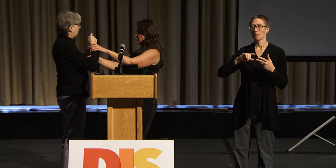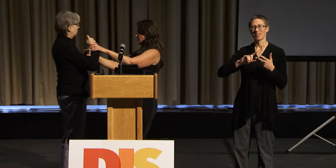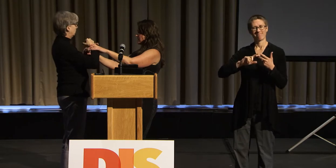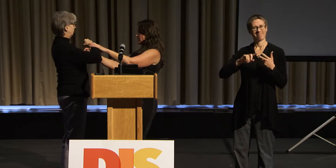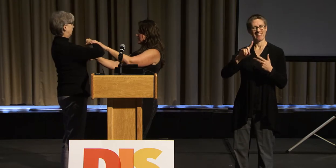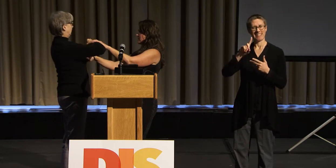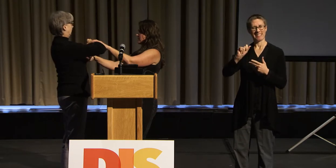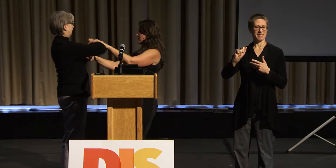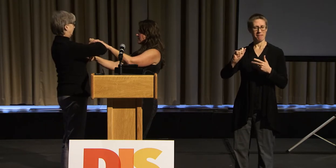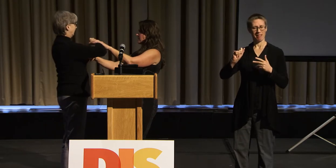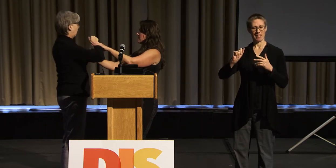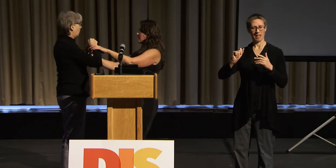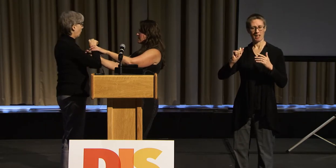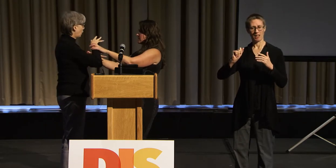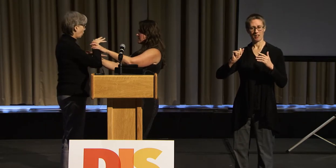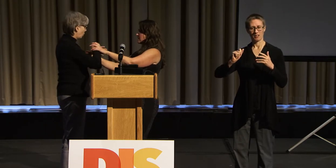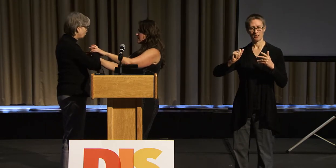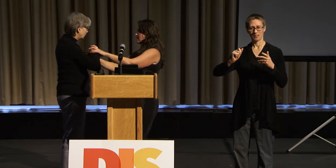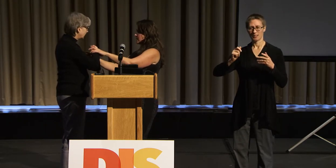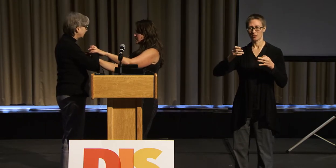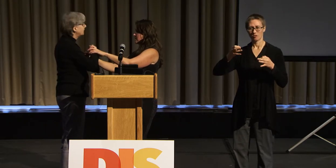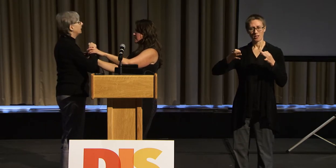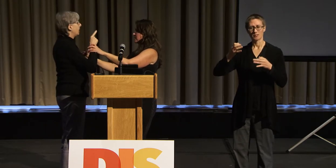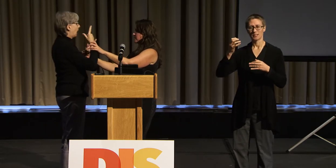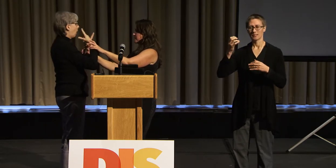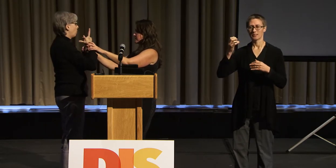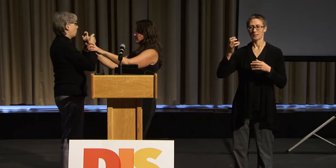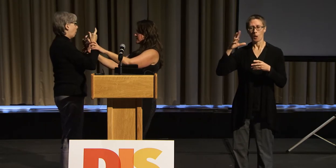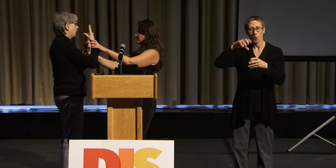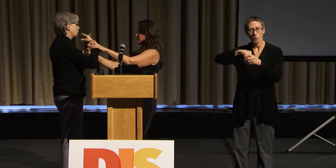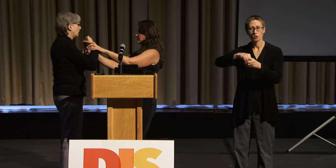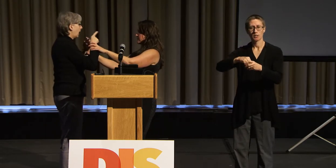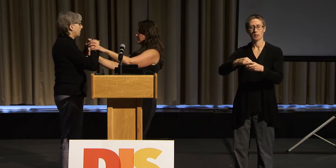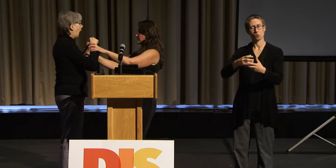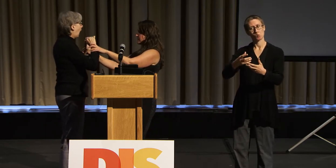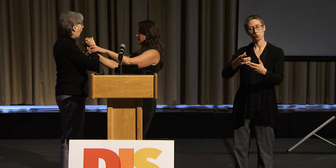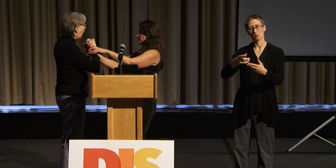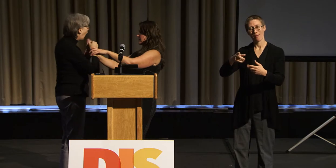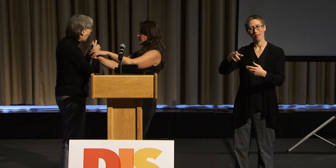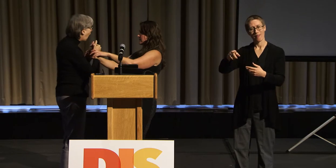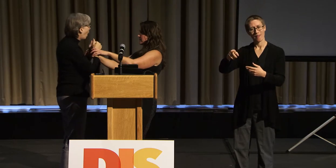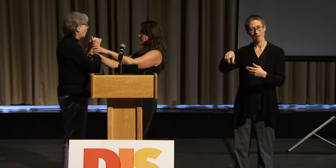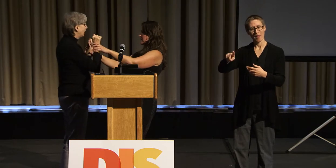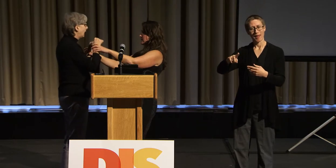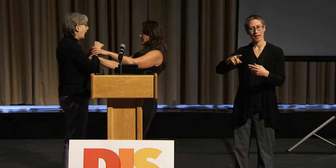and inclusion, and asked a lot of questions around, how would they be able to read the libretto?